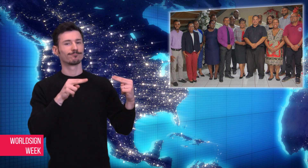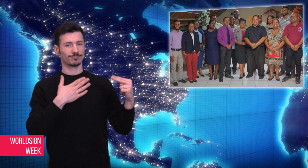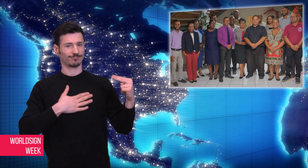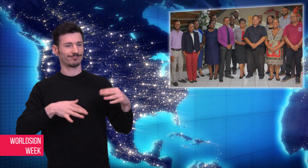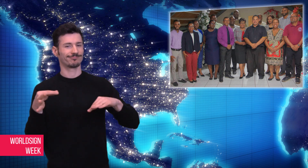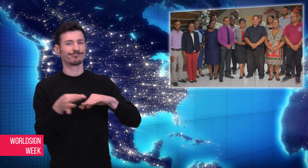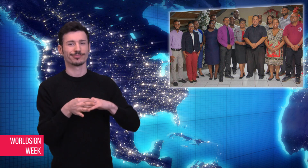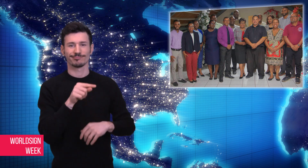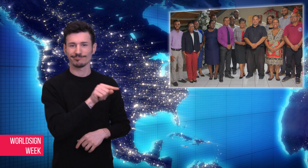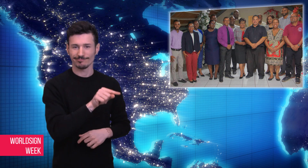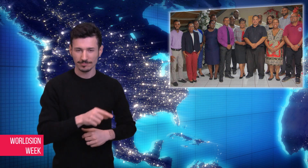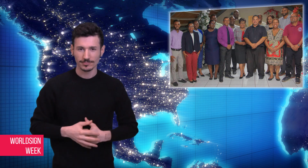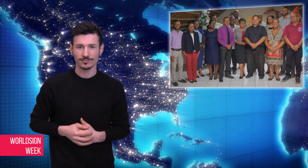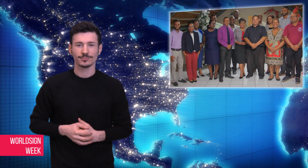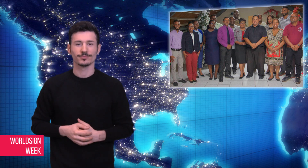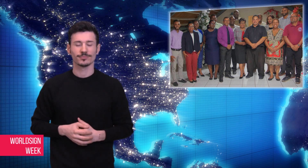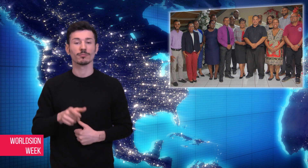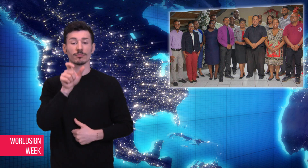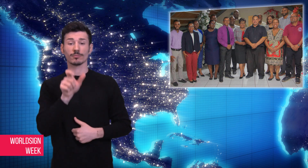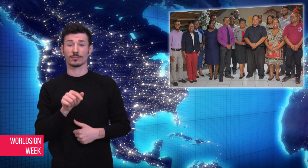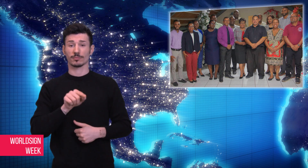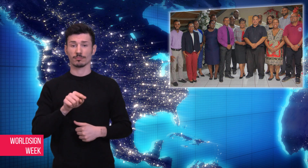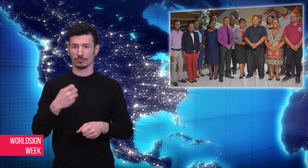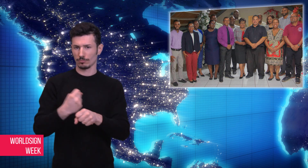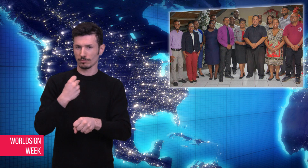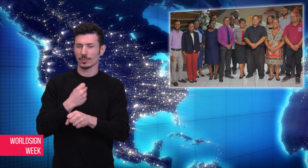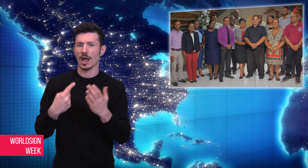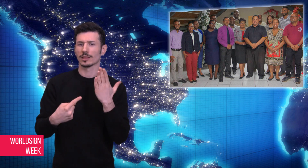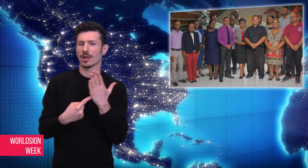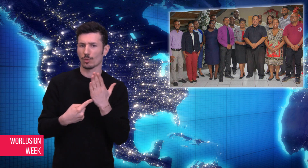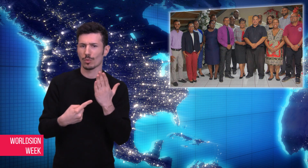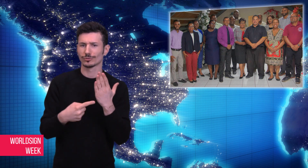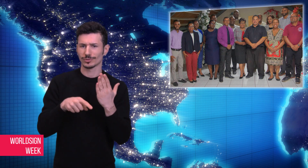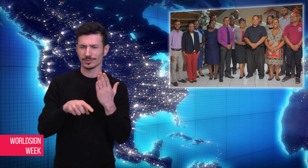He works in the technology field now and he was a Board